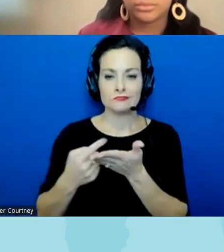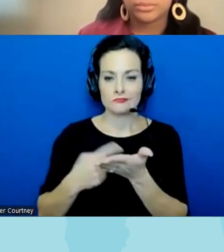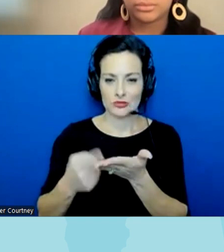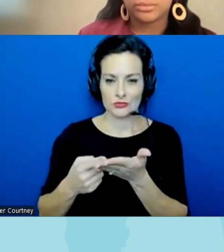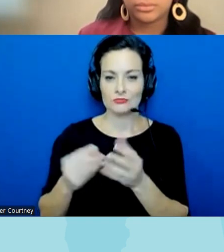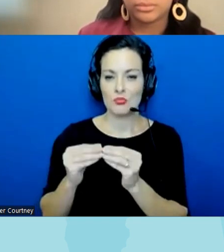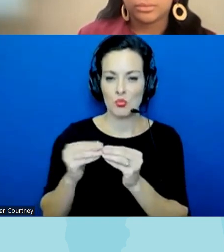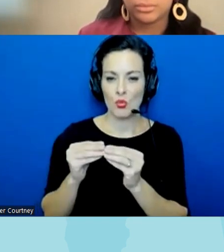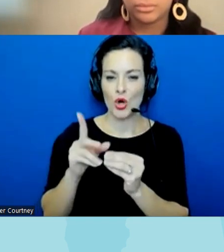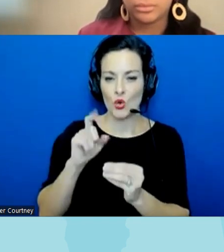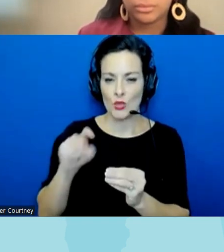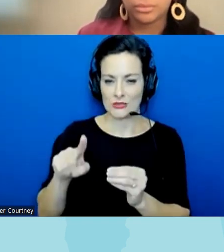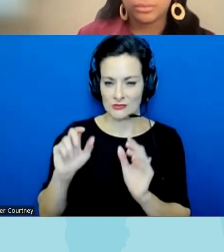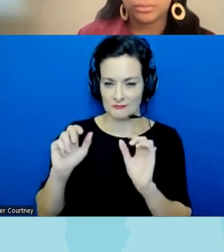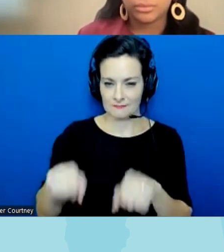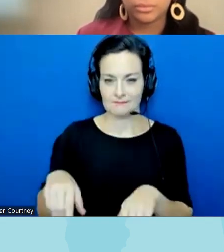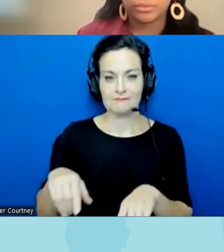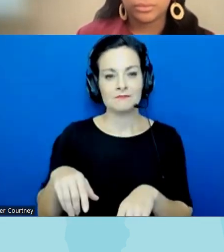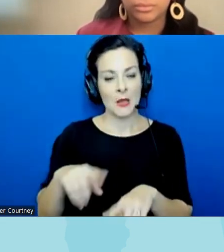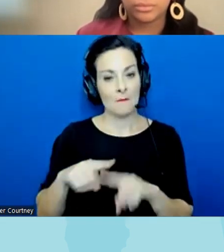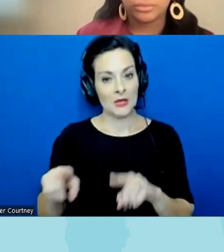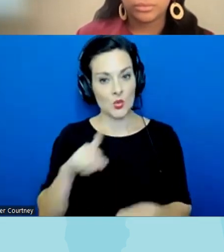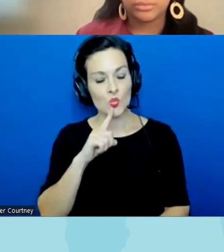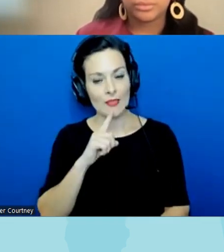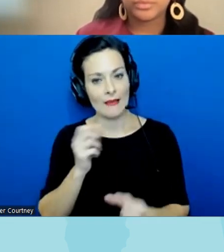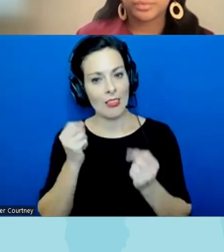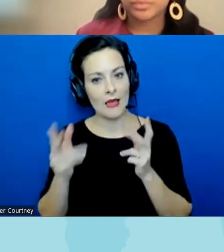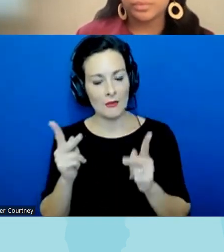questions as well but I know a lot of those were about this how can we um people asked about how